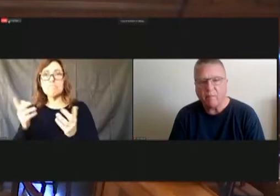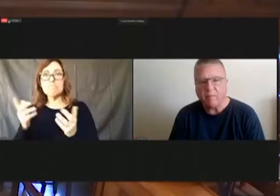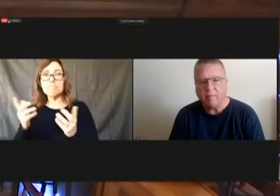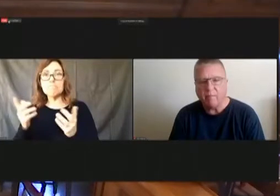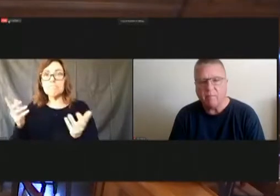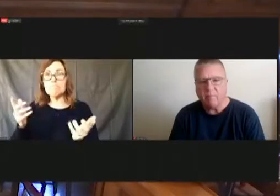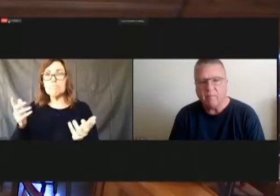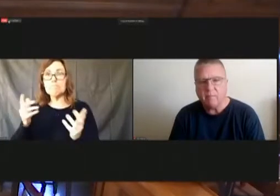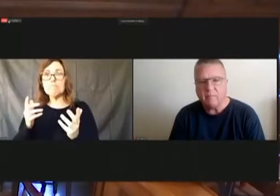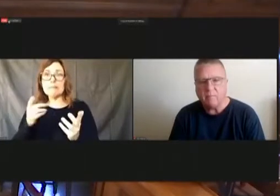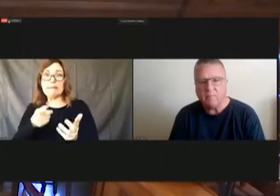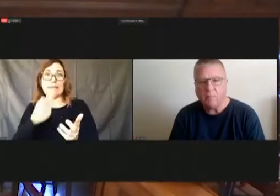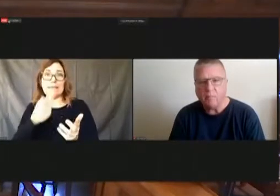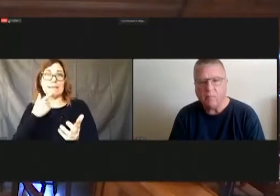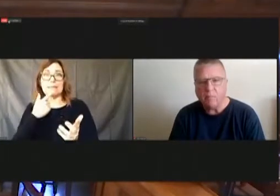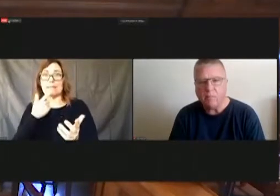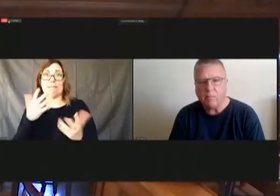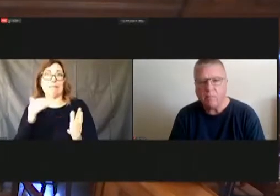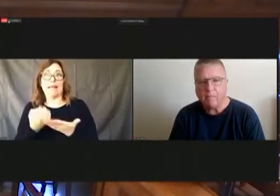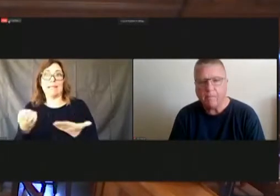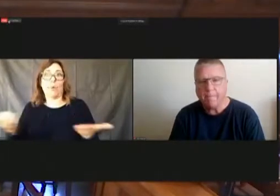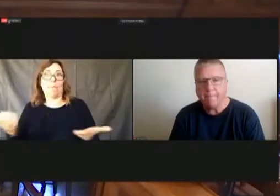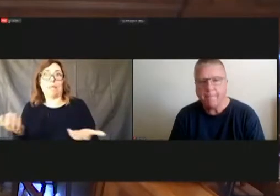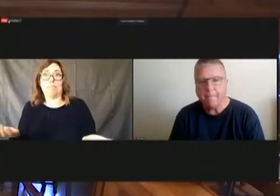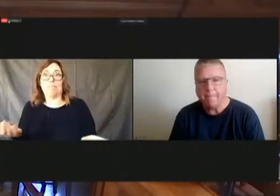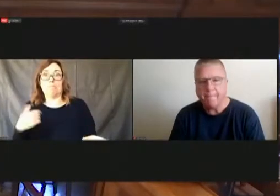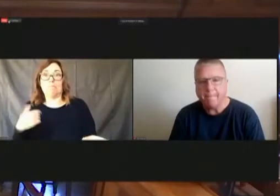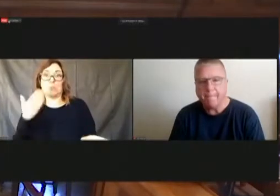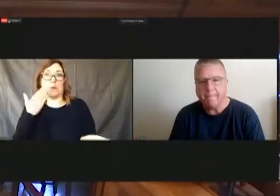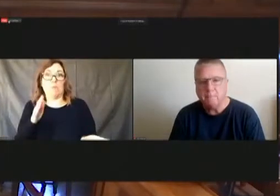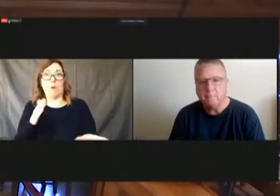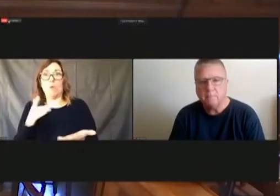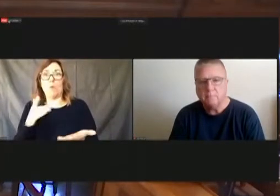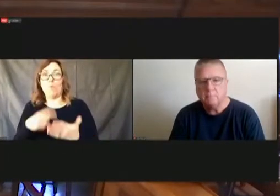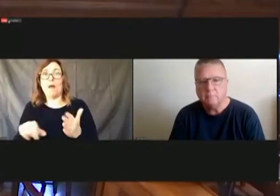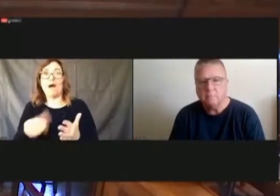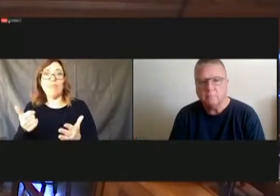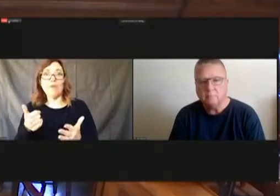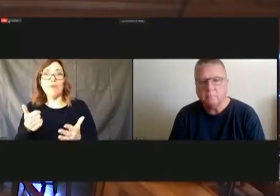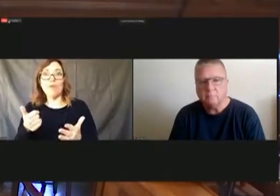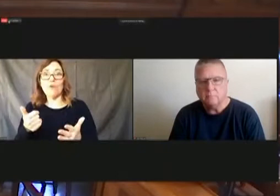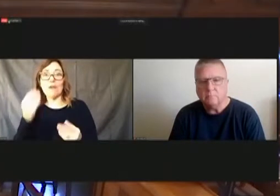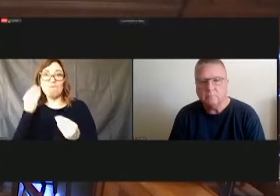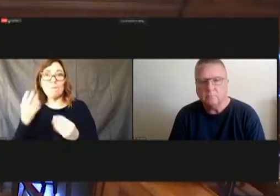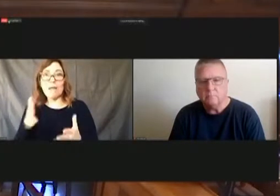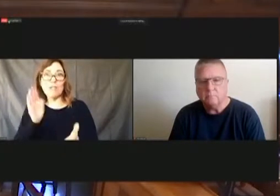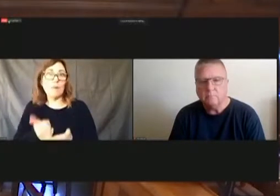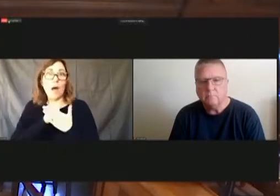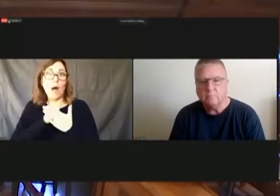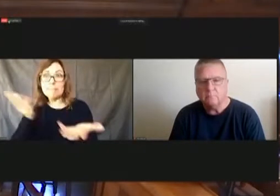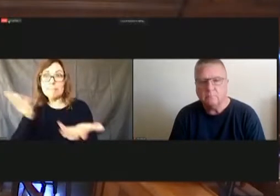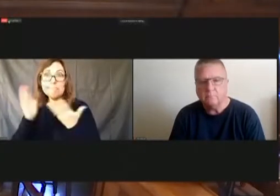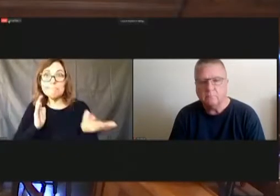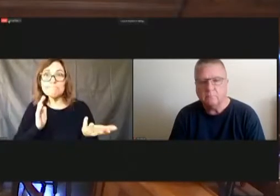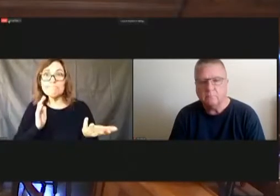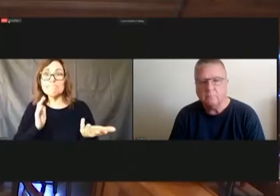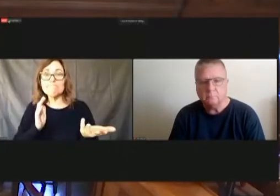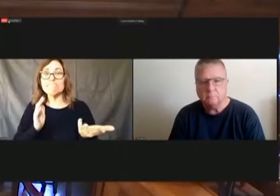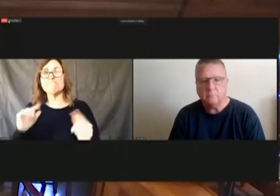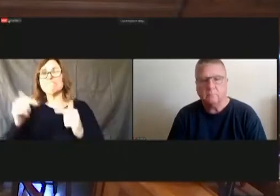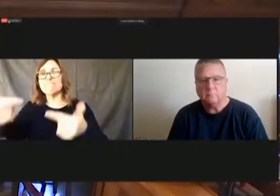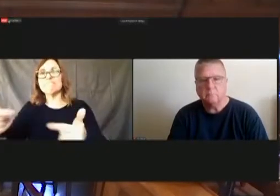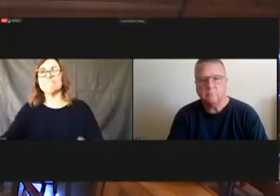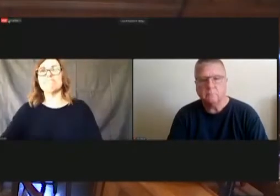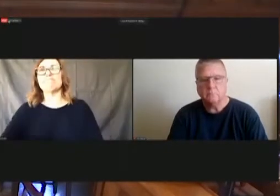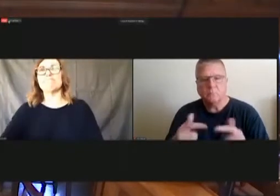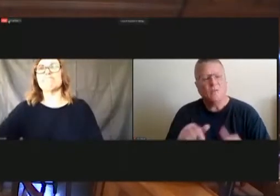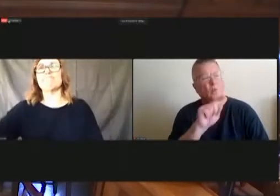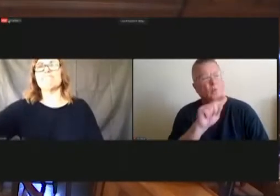When I was when I asked our budget office was about the red fire trucks that the fire